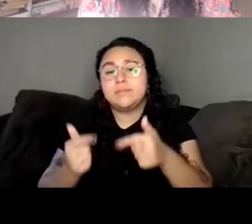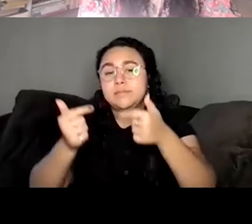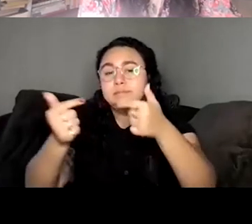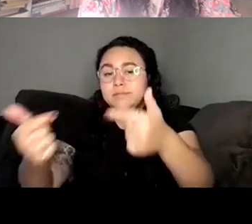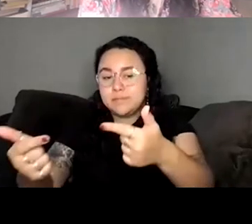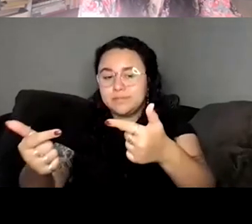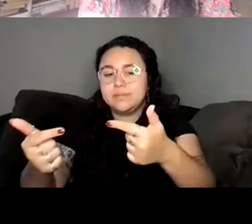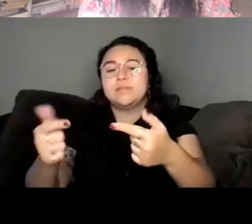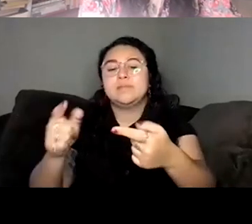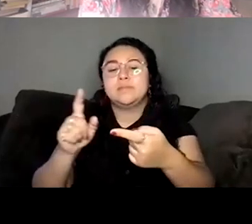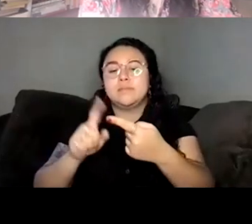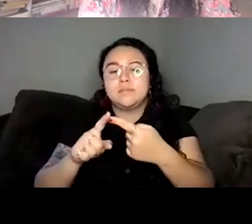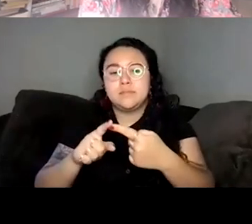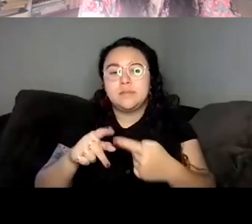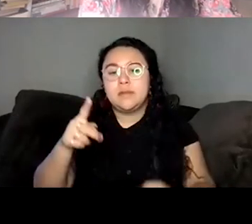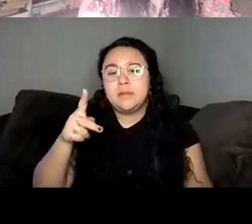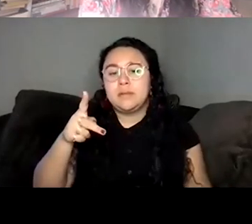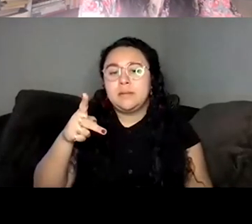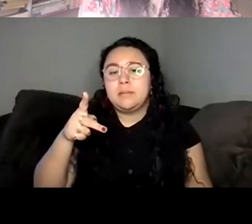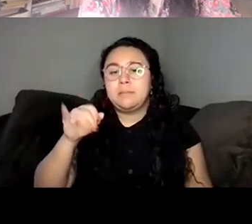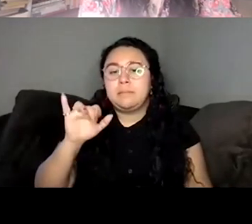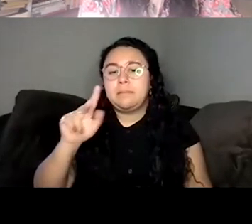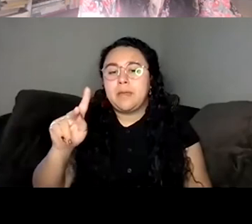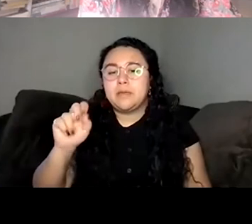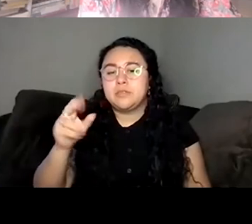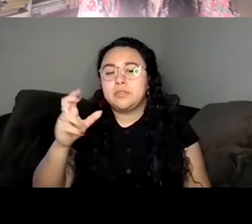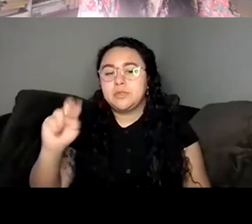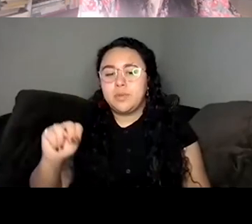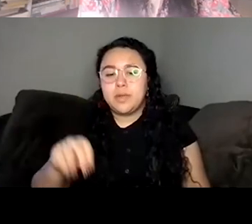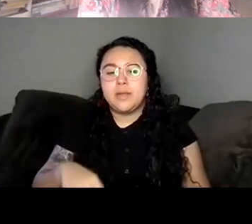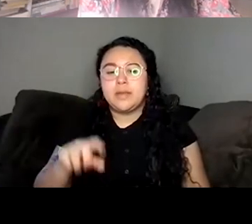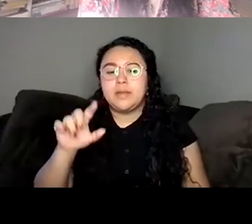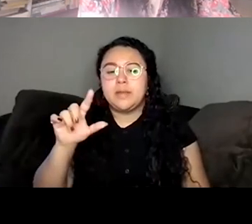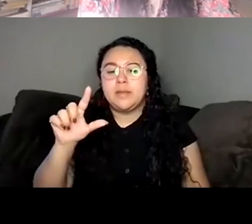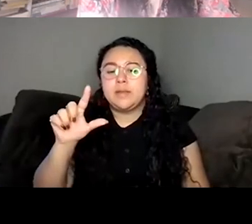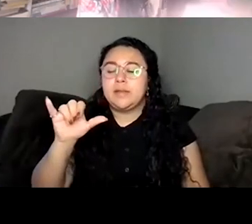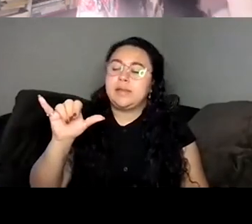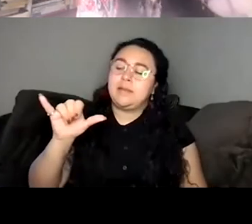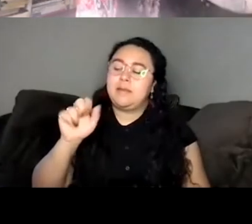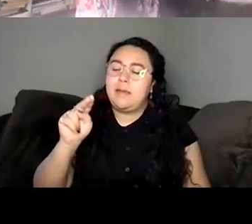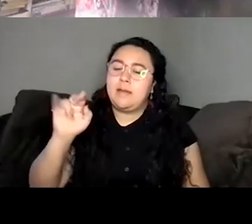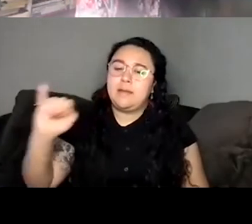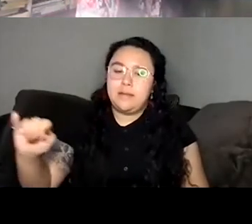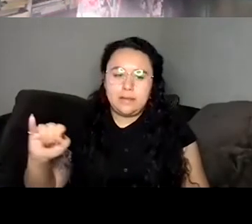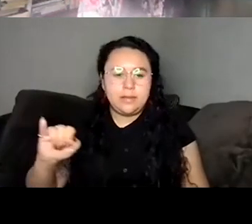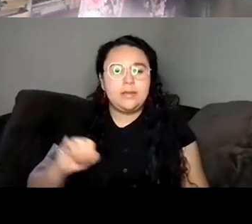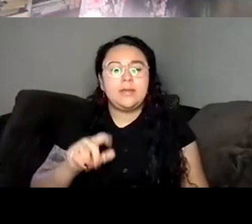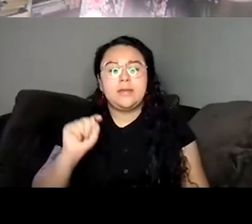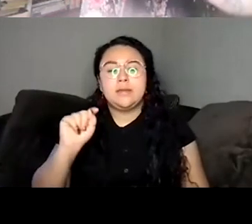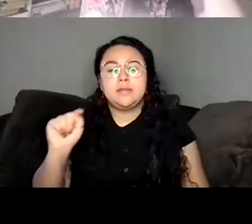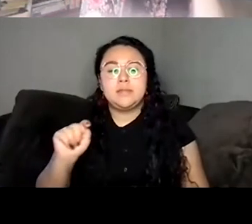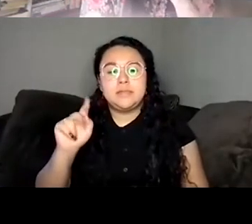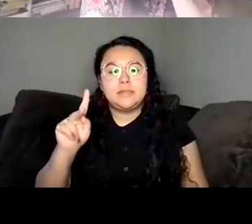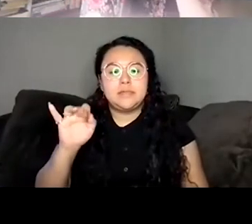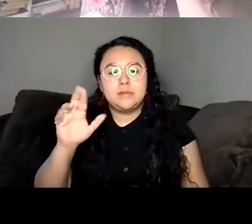to pitchman and uni and Kara. Just any of you do you want to go first with your lightning